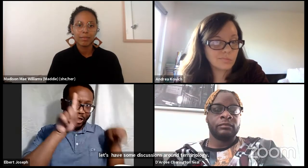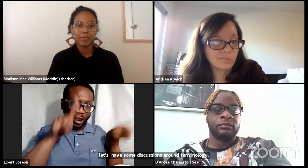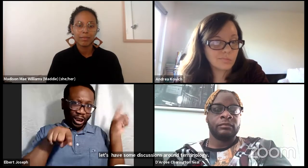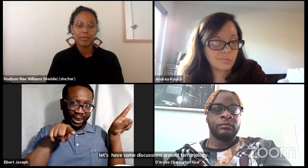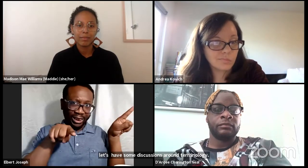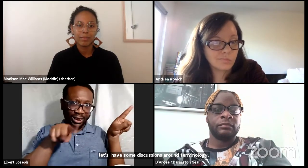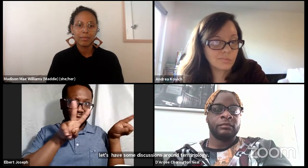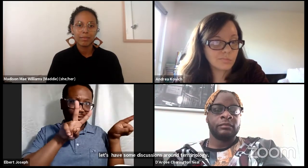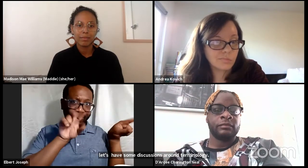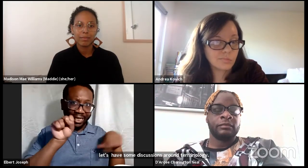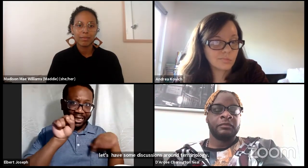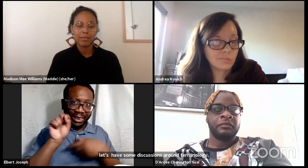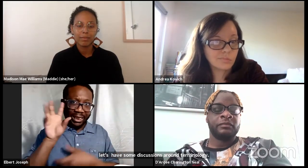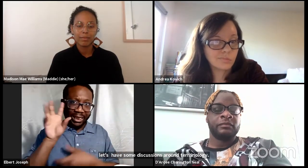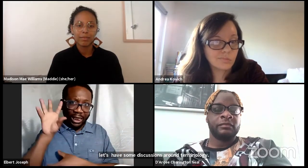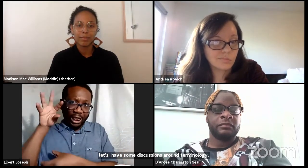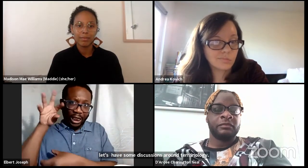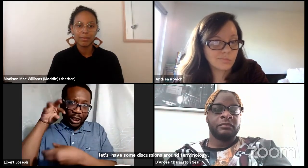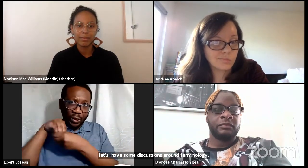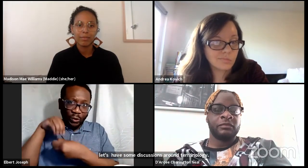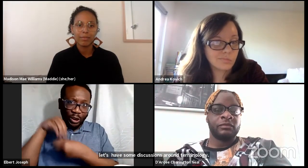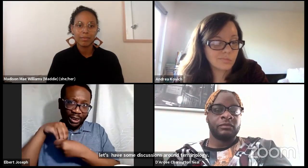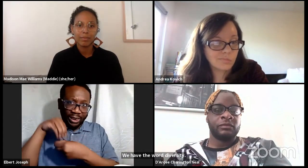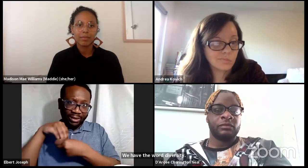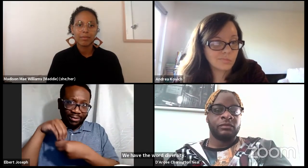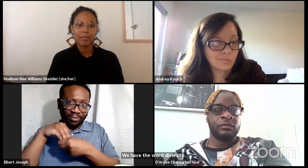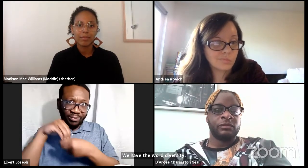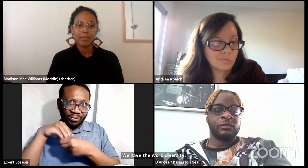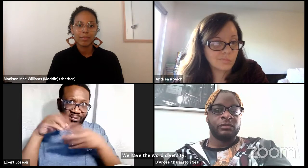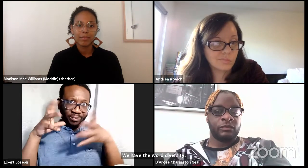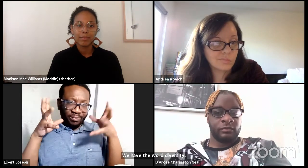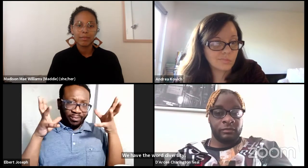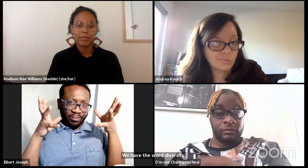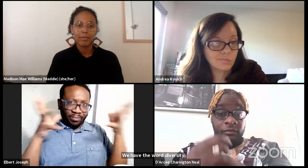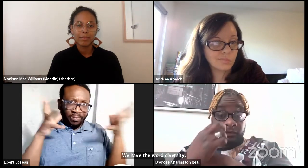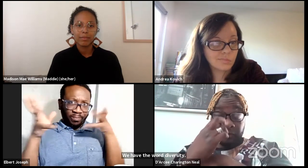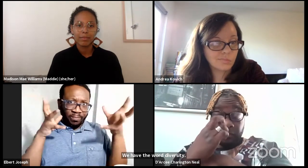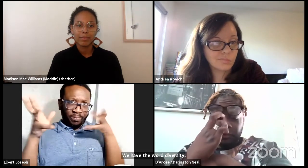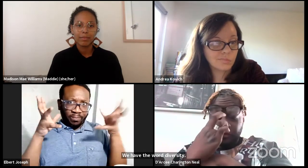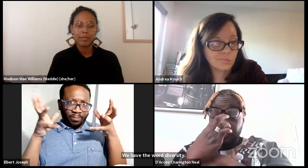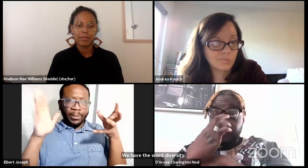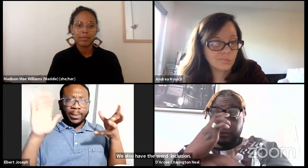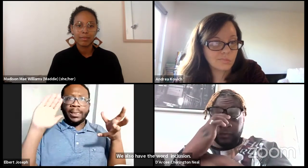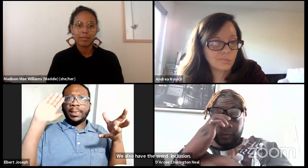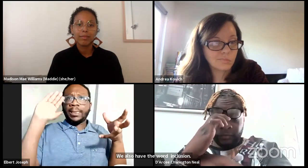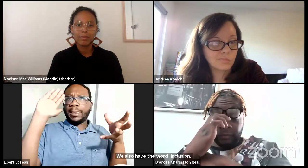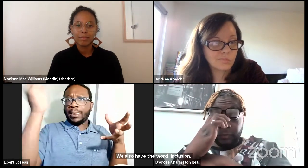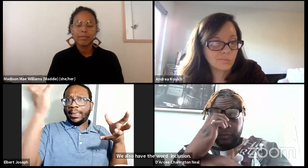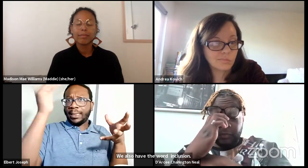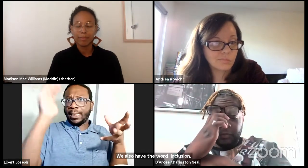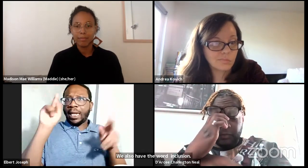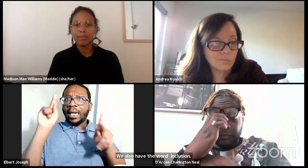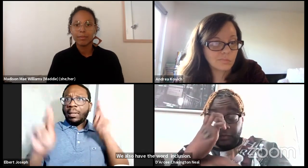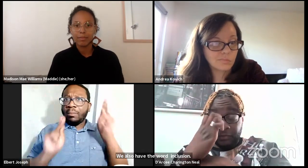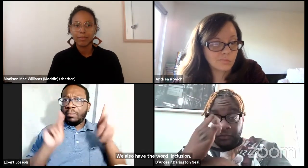We also have the word inclusion. So diversity versus inclusion. Let's take a look at that and unpack that.